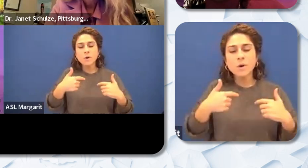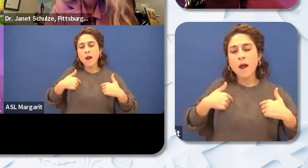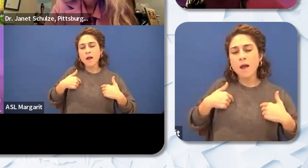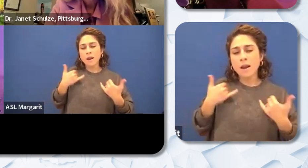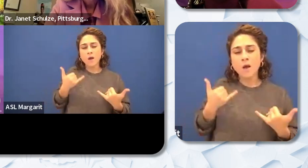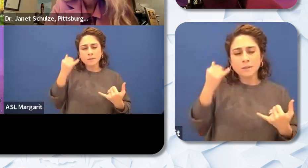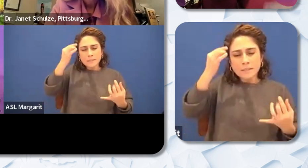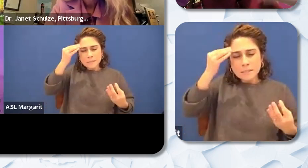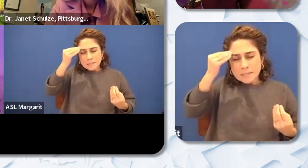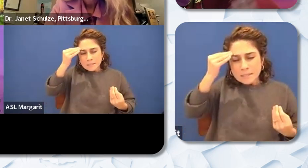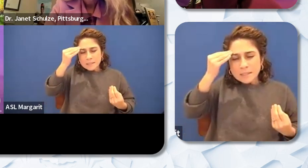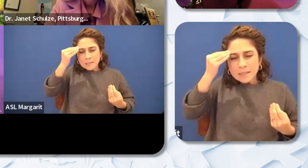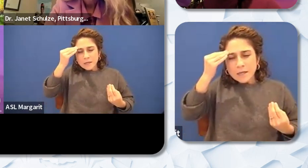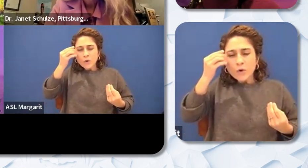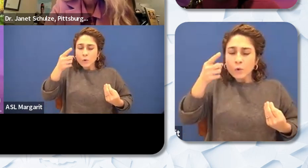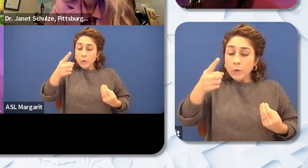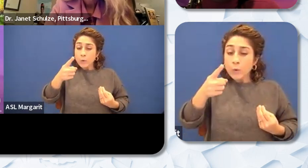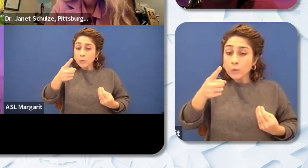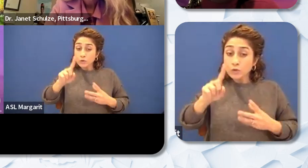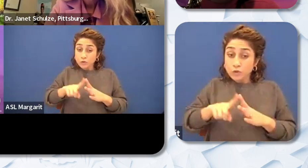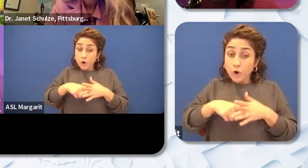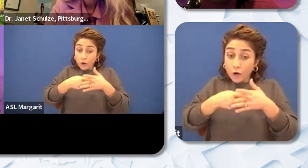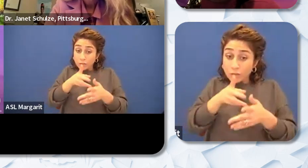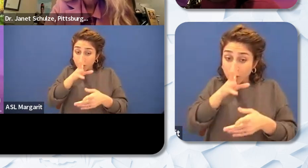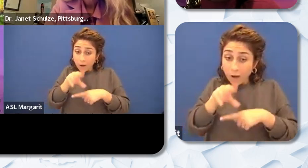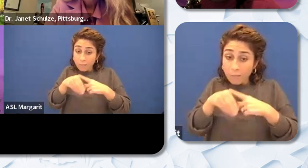you think about retention because I know you started to talk about that. What do you what